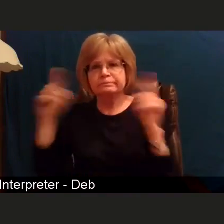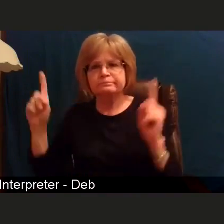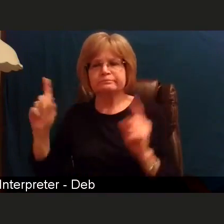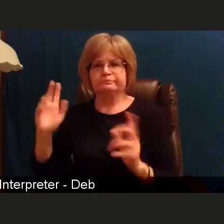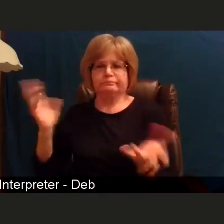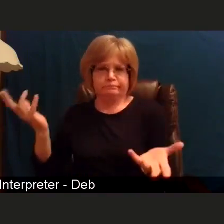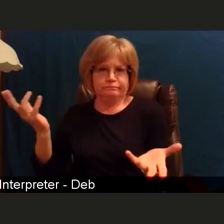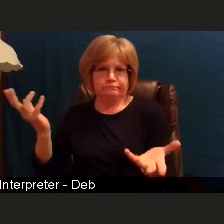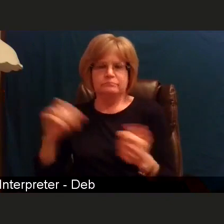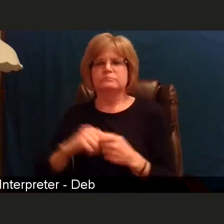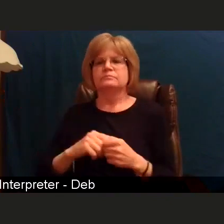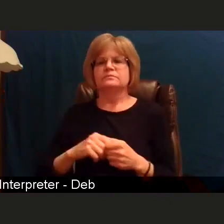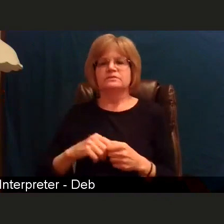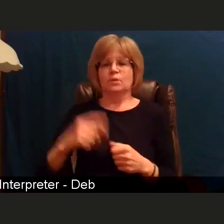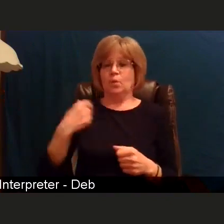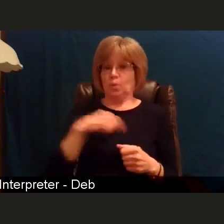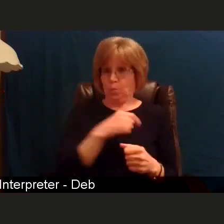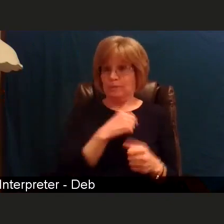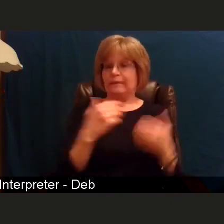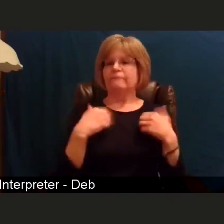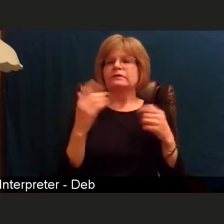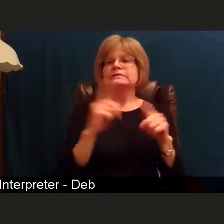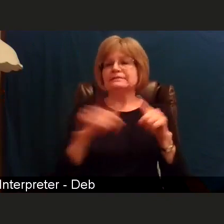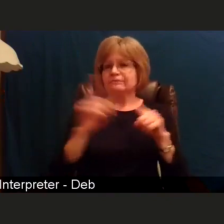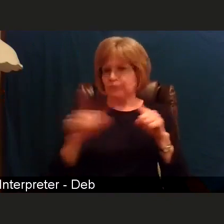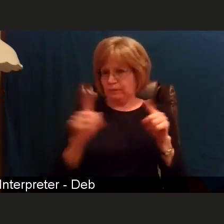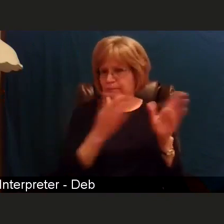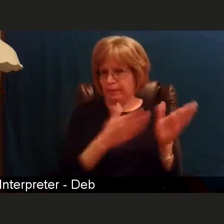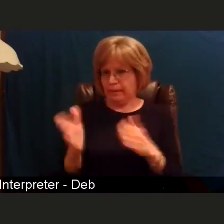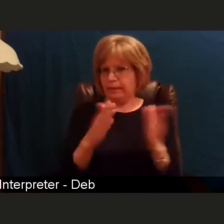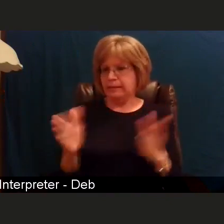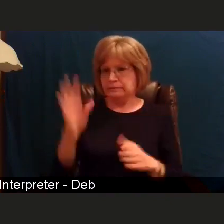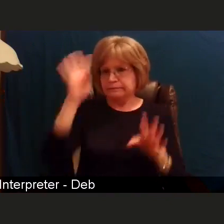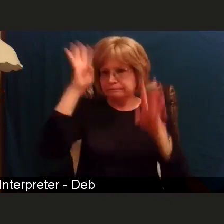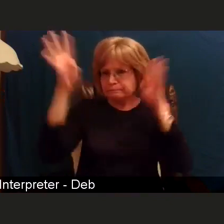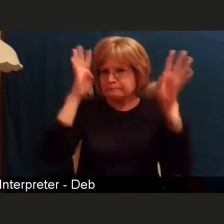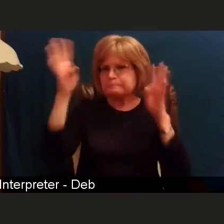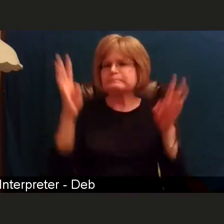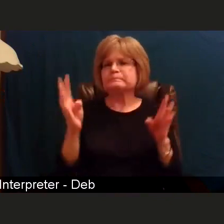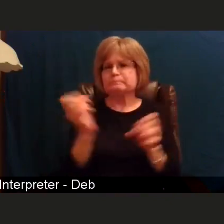So we are actually forming several plans that that way we can institute any of them